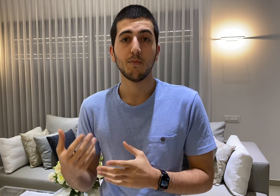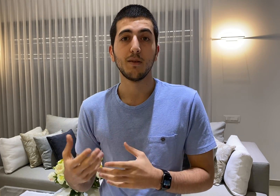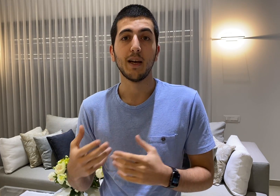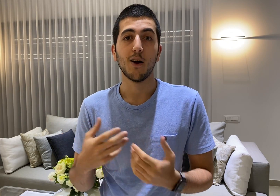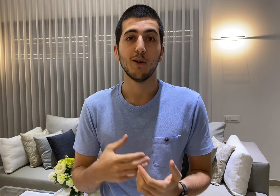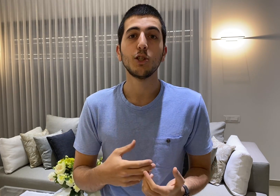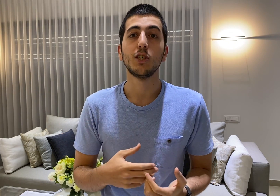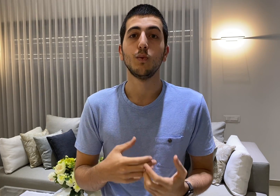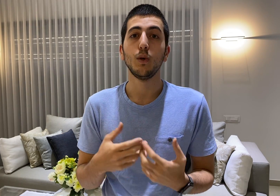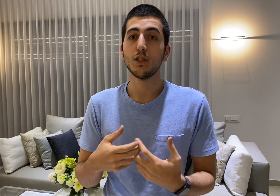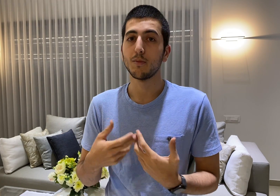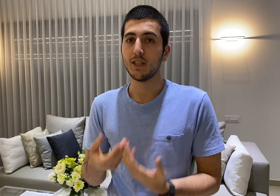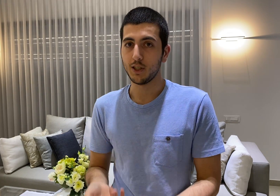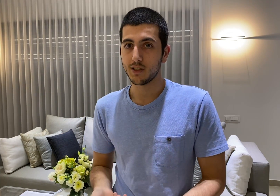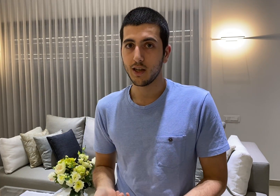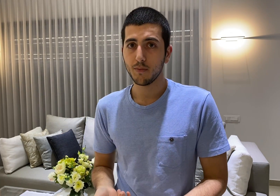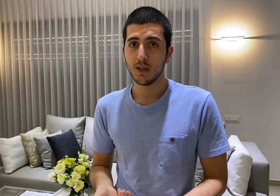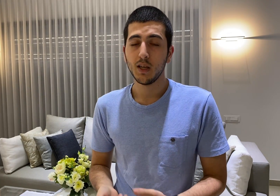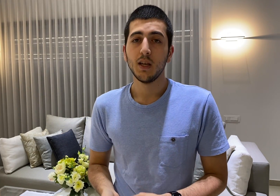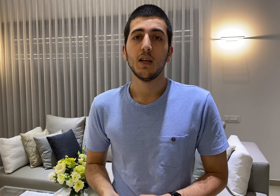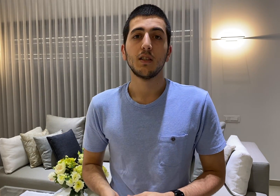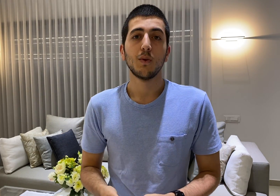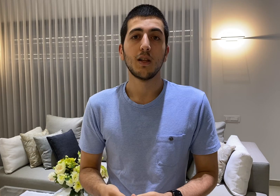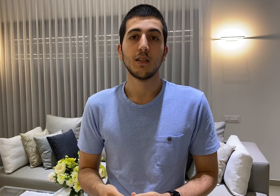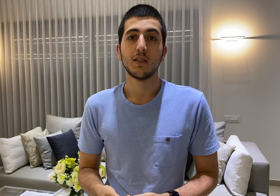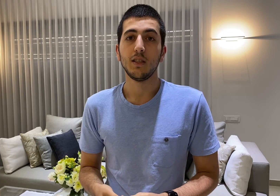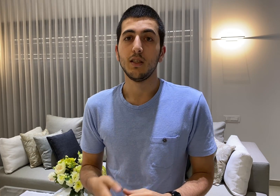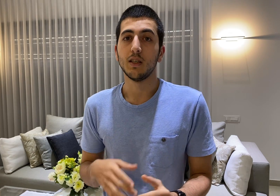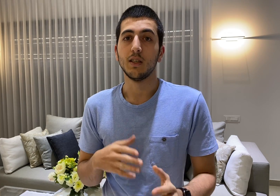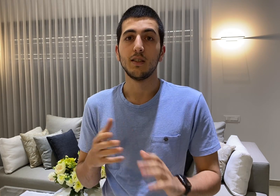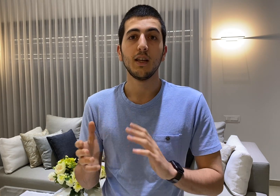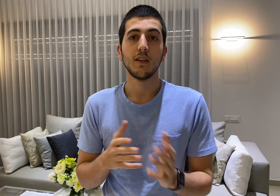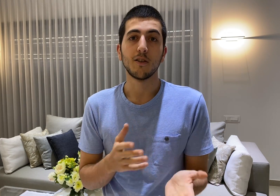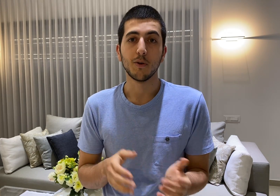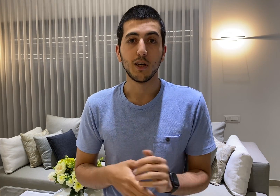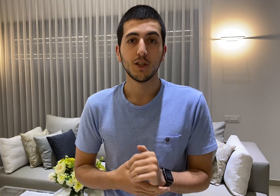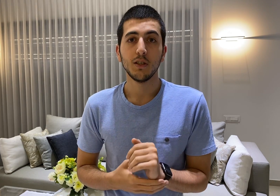and by how much in which augmentations helped as well as the data interpolation